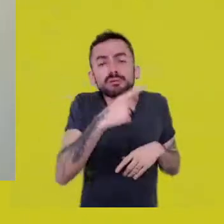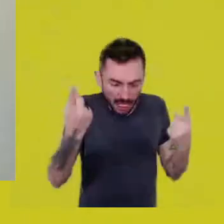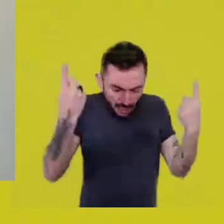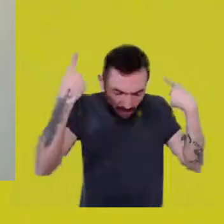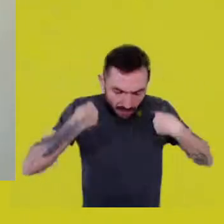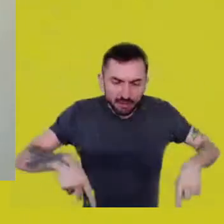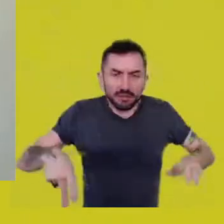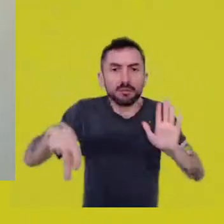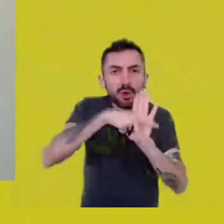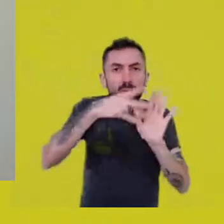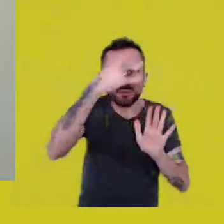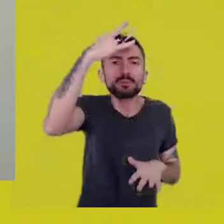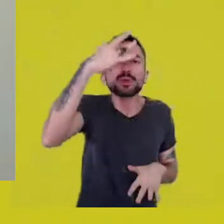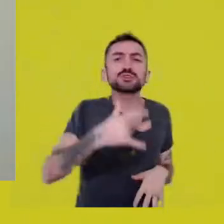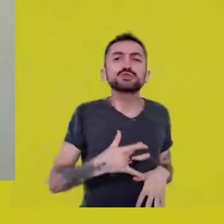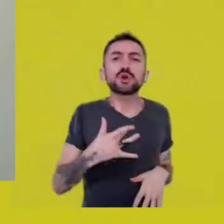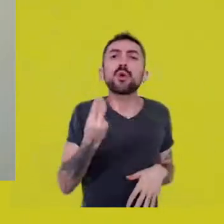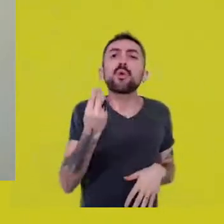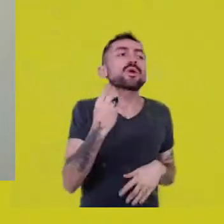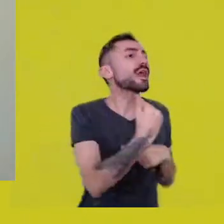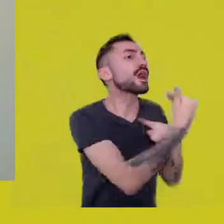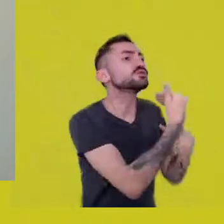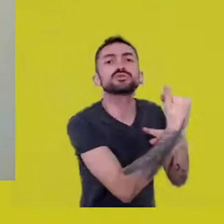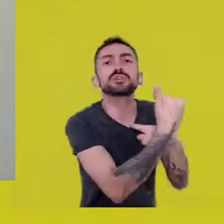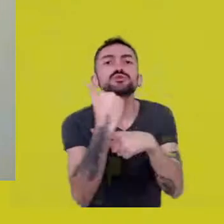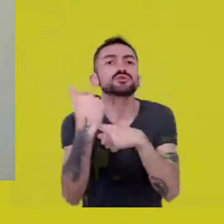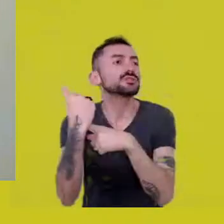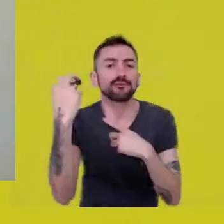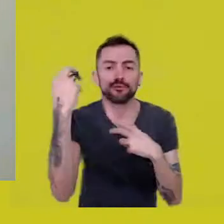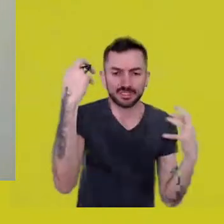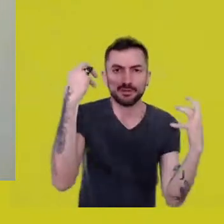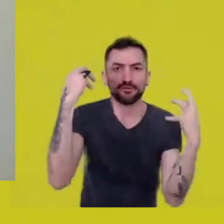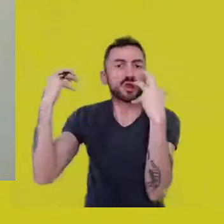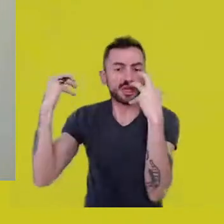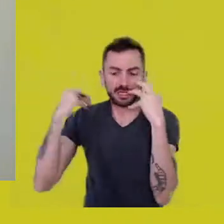I’ve been insisting a lot, just like other colleagues of mine,